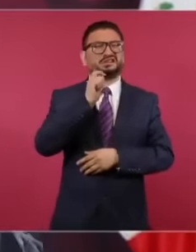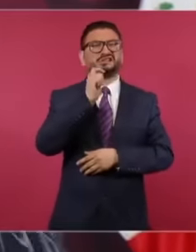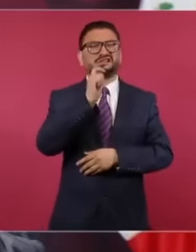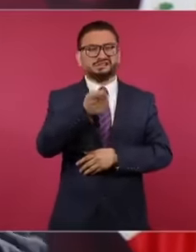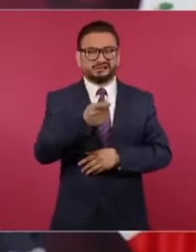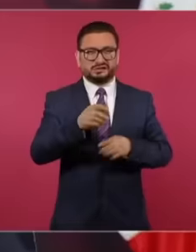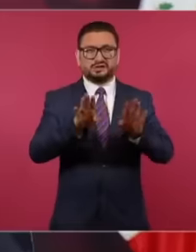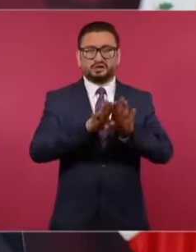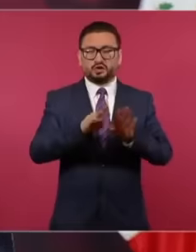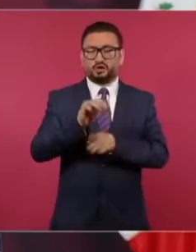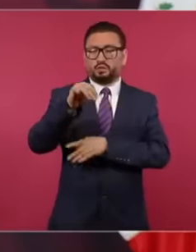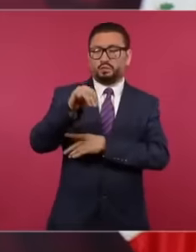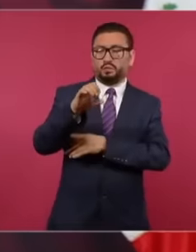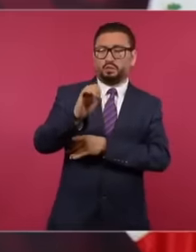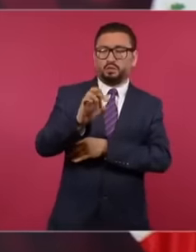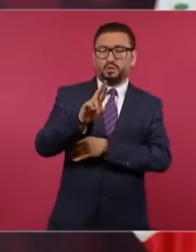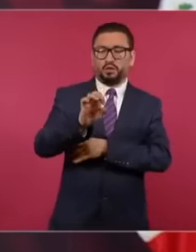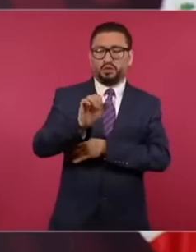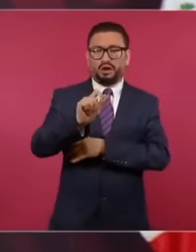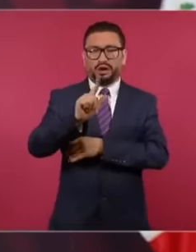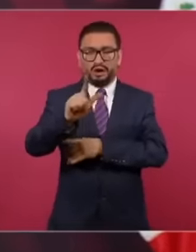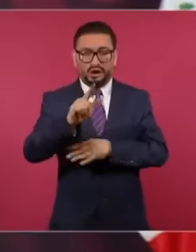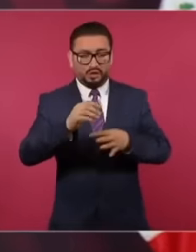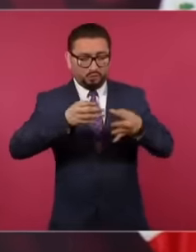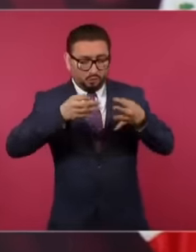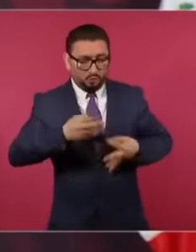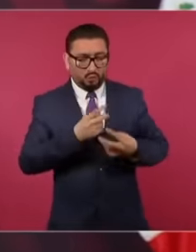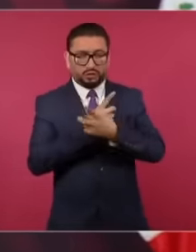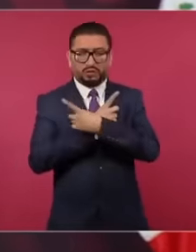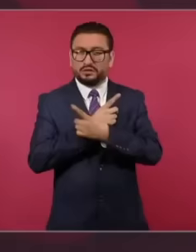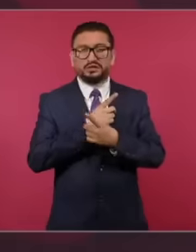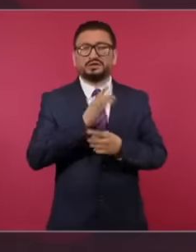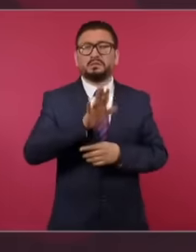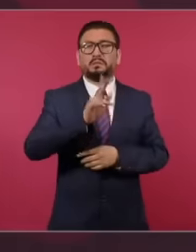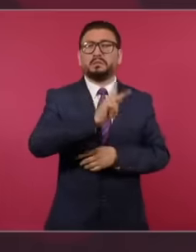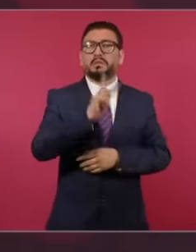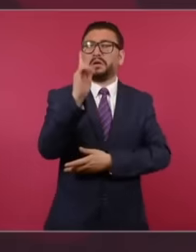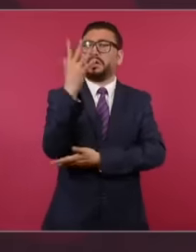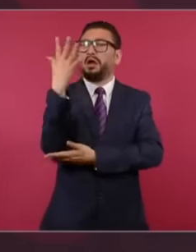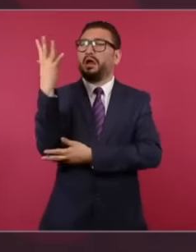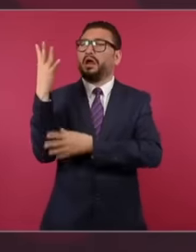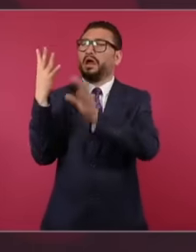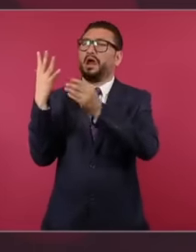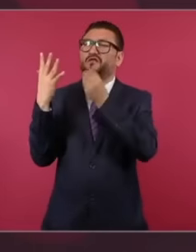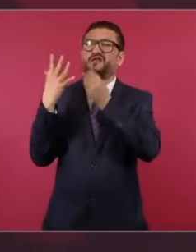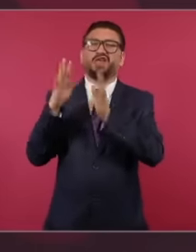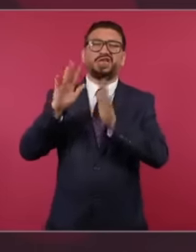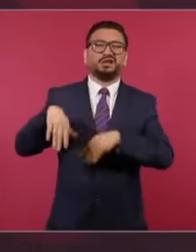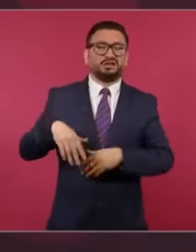blackberries, so they look for it.